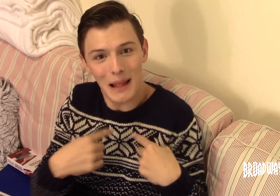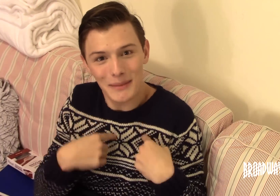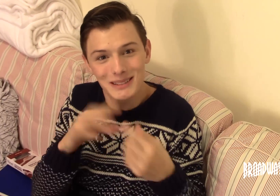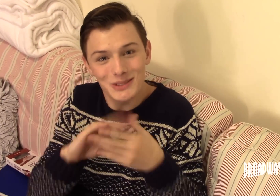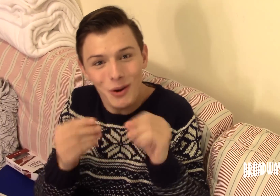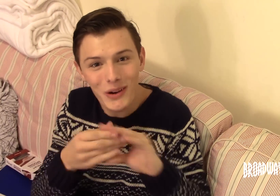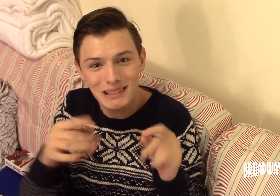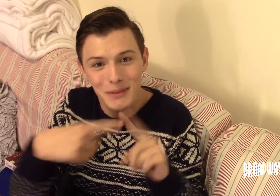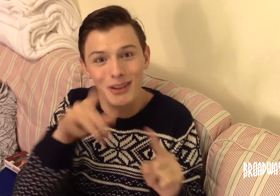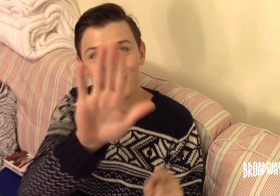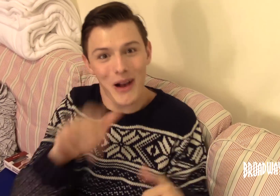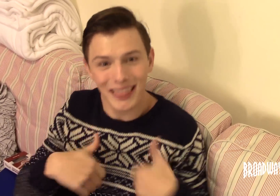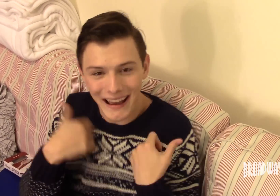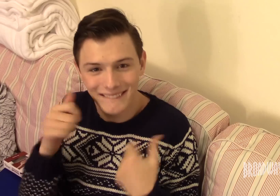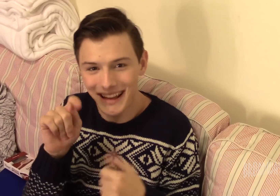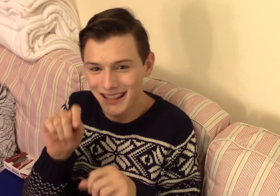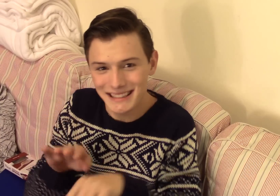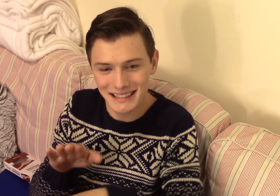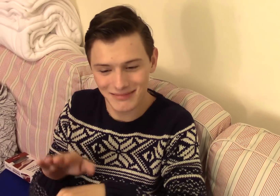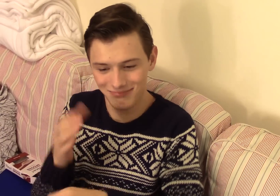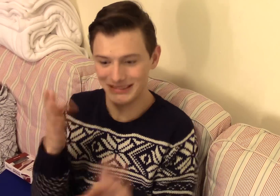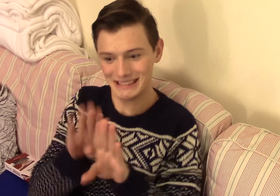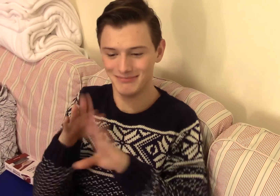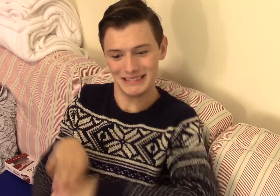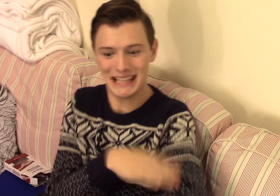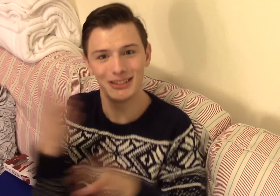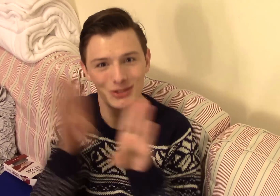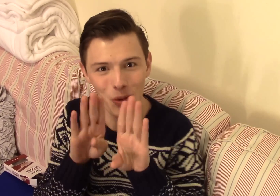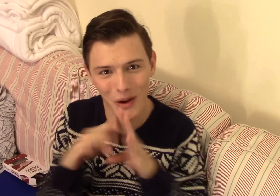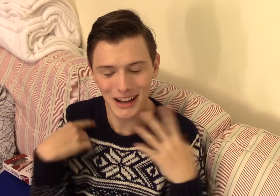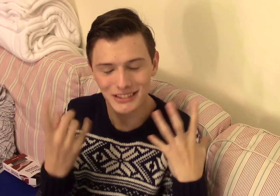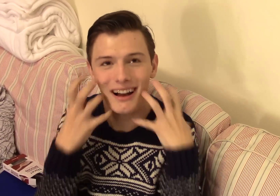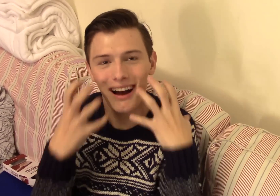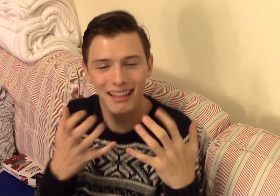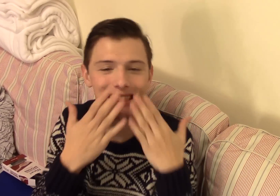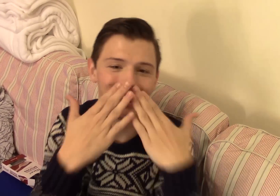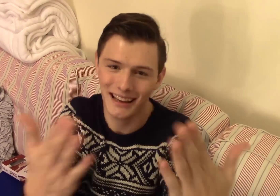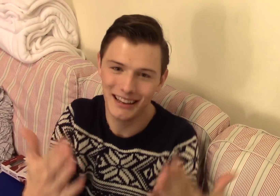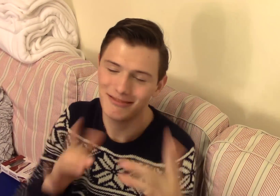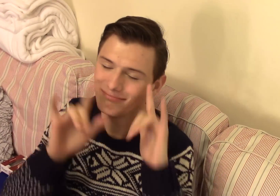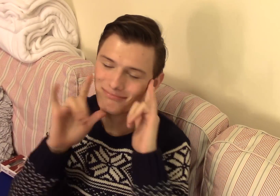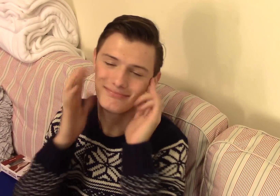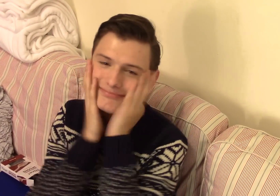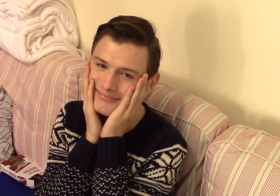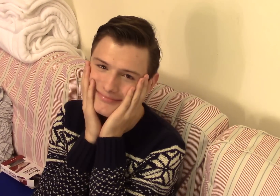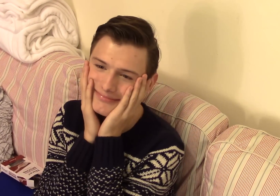and watch us and tell us stories about your lives and I like to stage door so thank you.